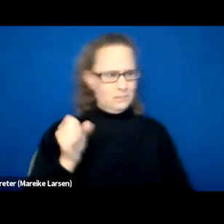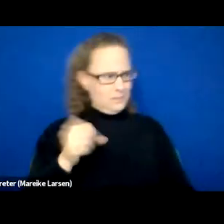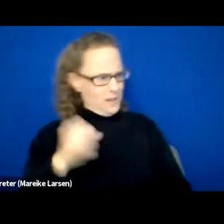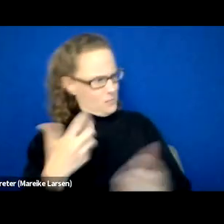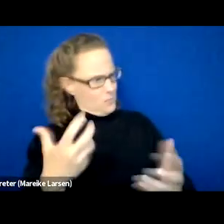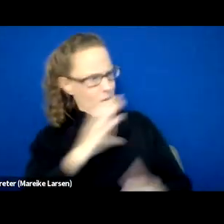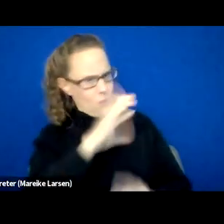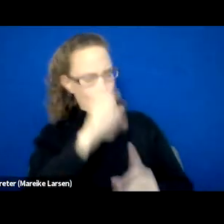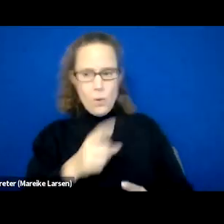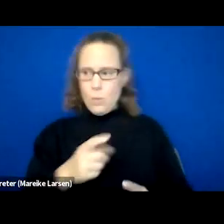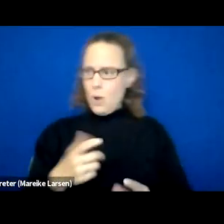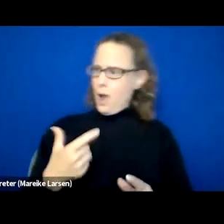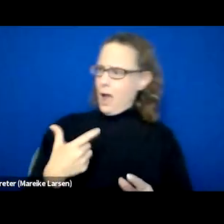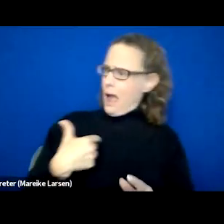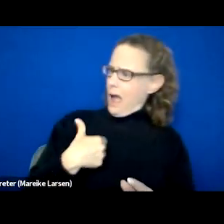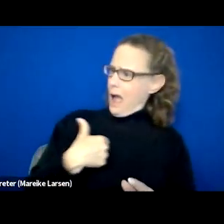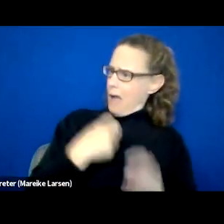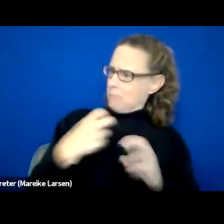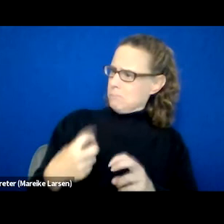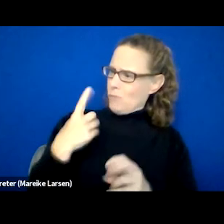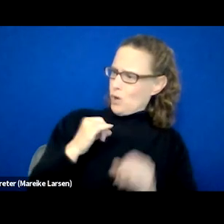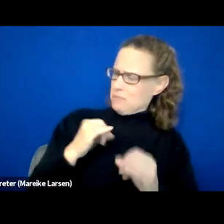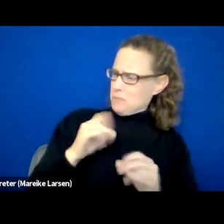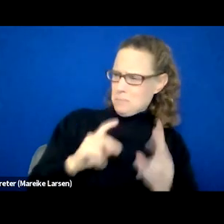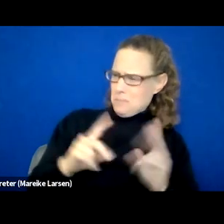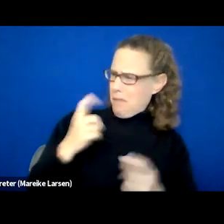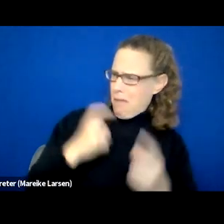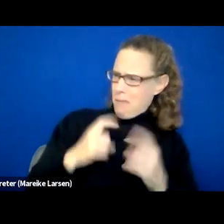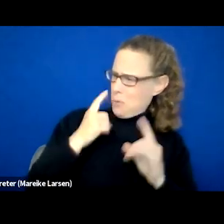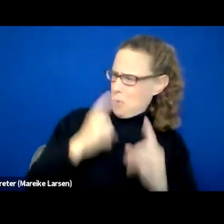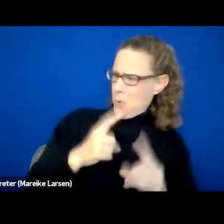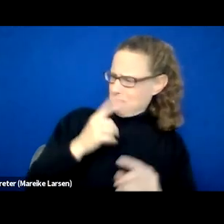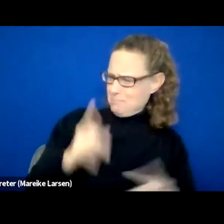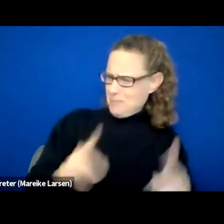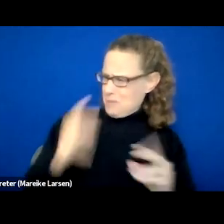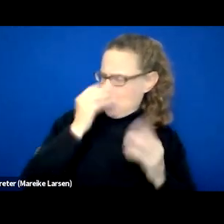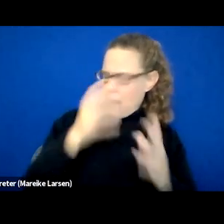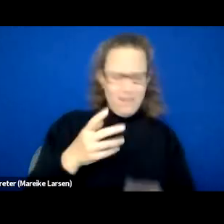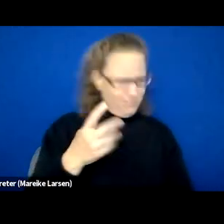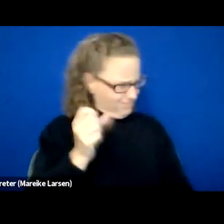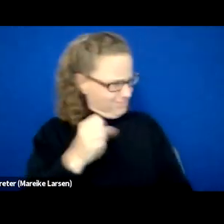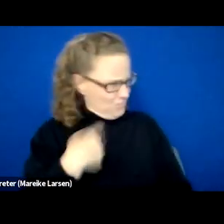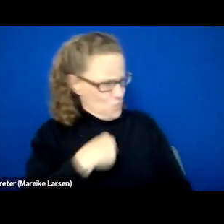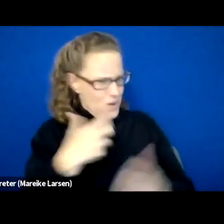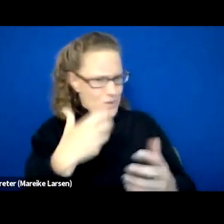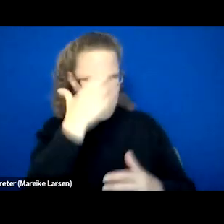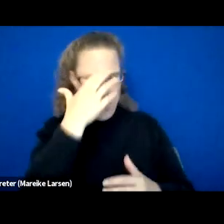Well, when I do interviews, they don't care about that. Well, we do, you know. And I always tell them, "We're a team, once you sign this paper and you're enrolled with us,